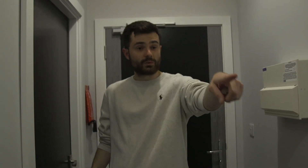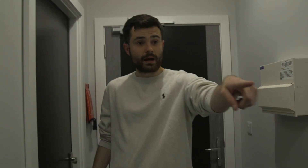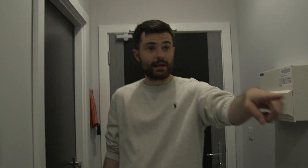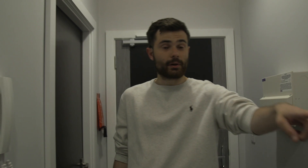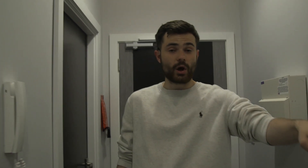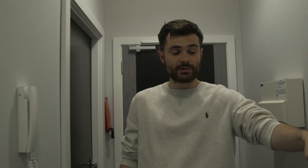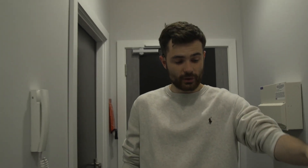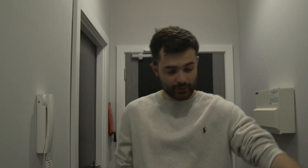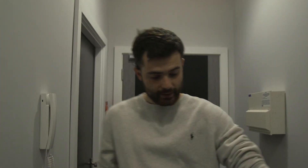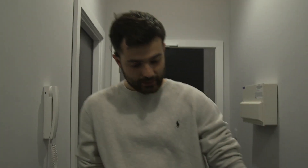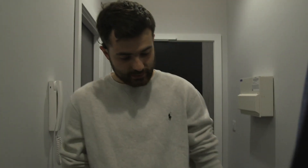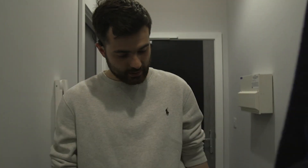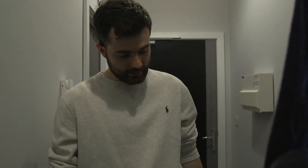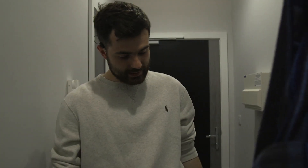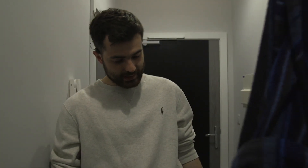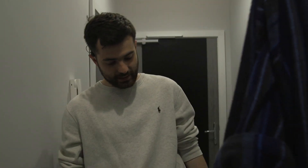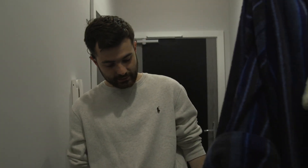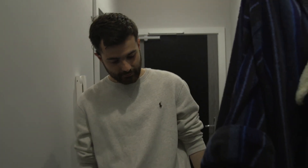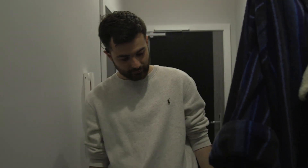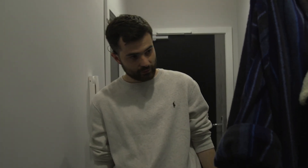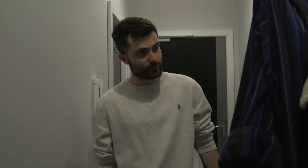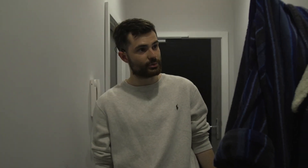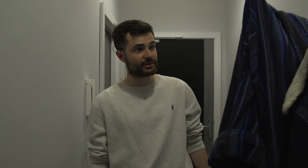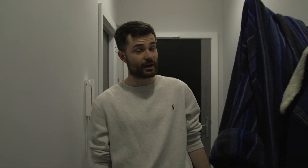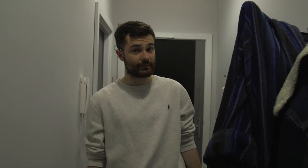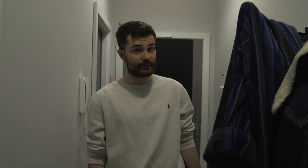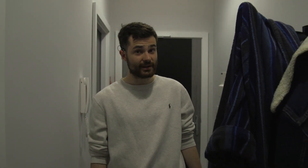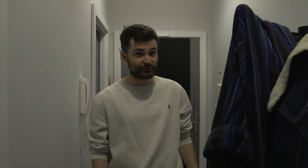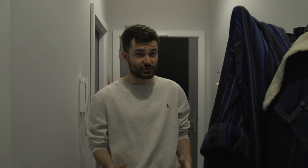And this is where I keep my coats up. This stand is from British Heart Foundation